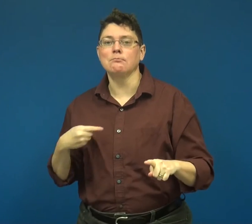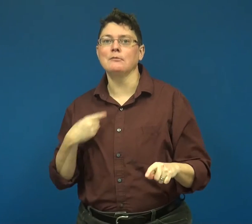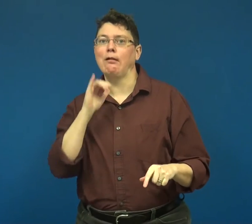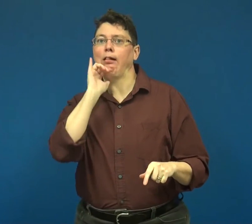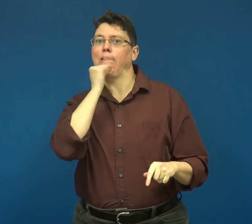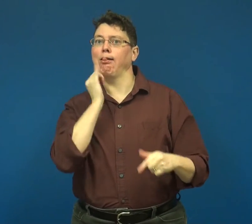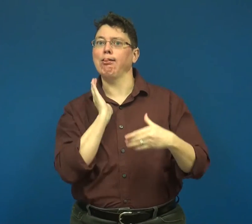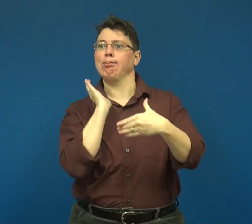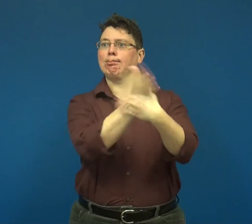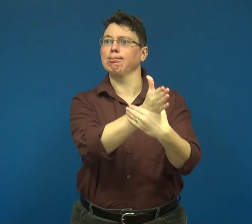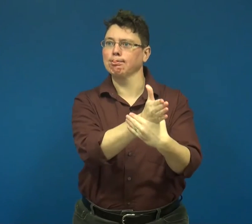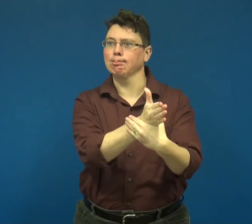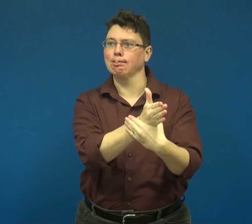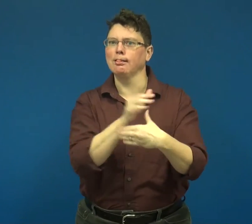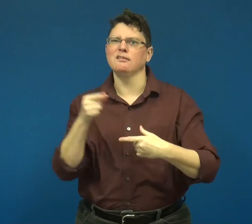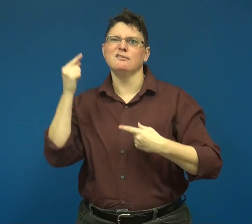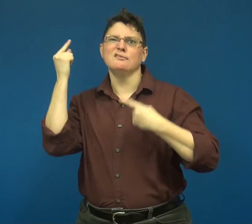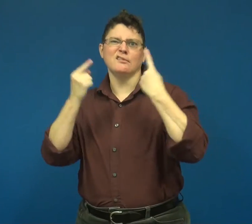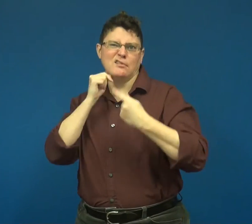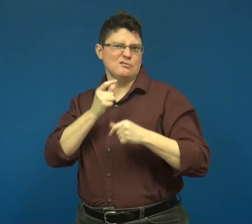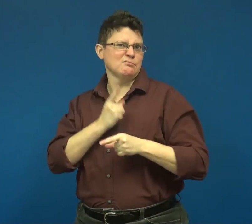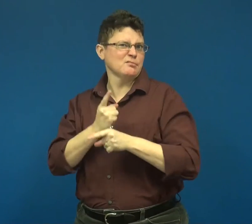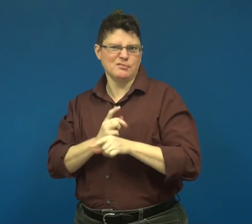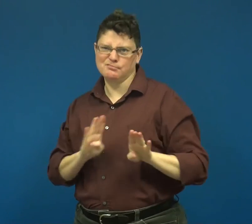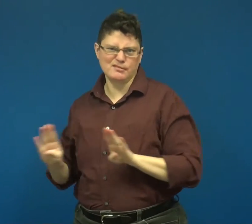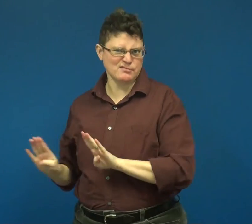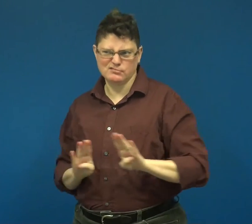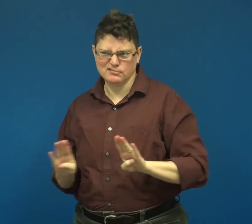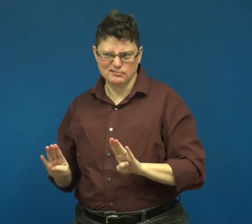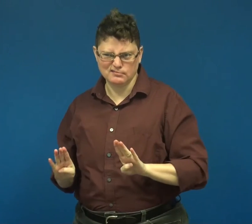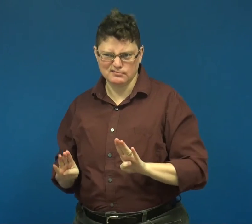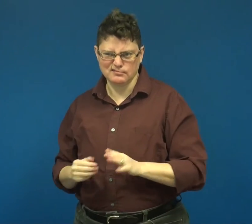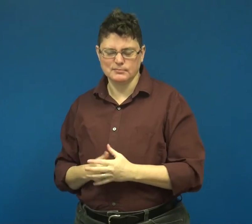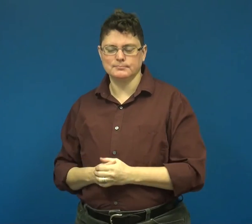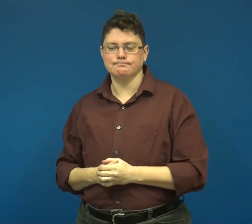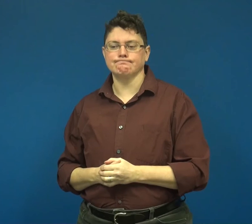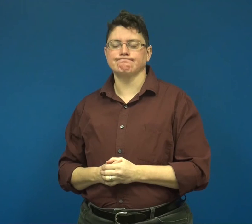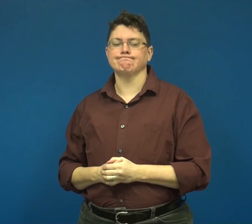resulted in interrupting which was considered inappropriate behavior.